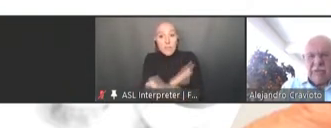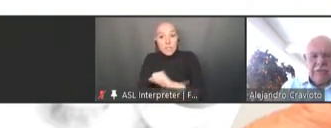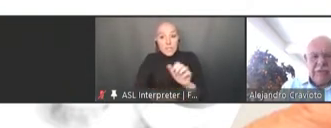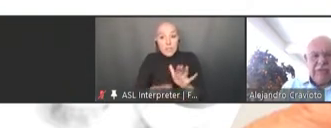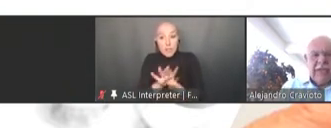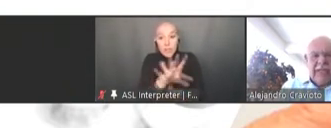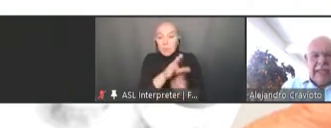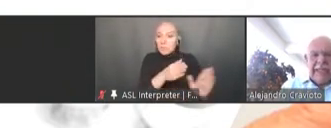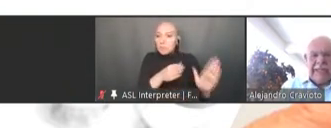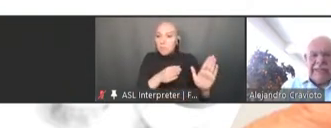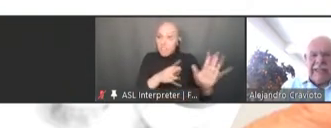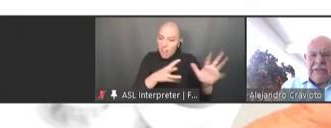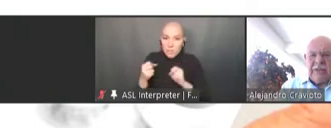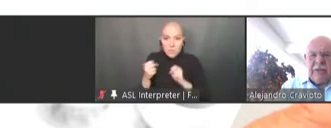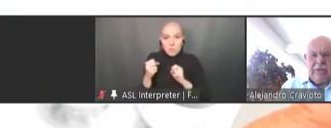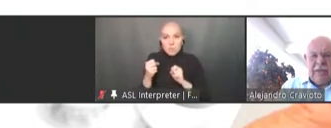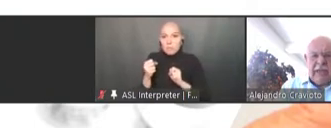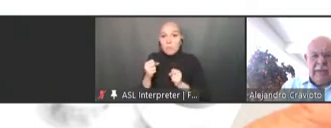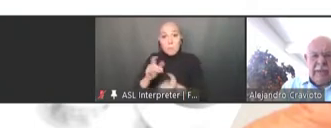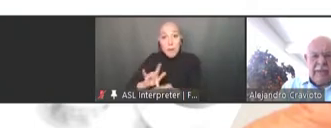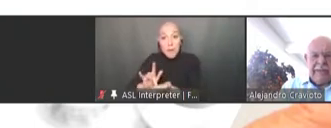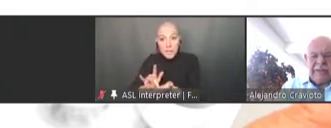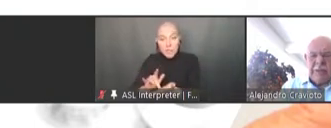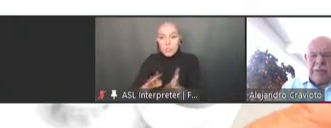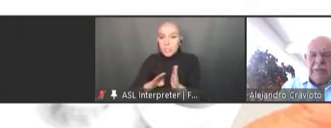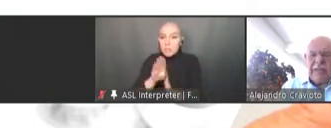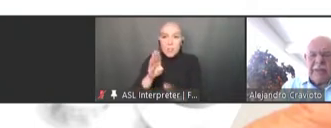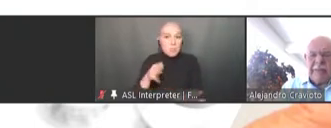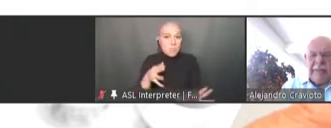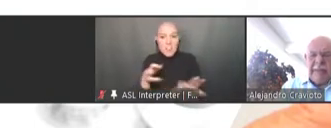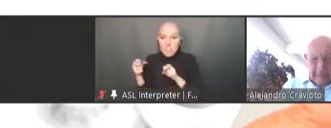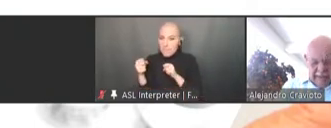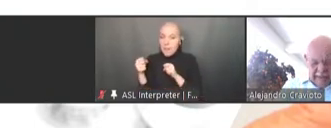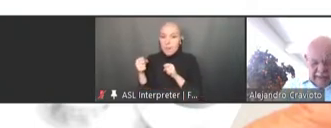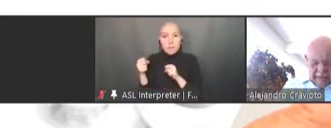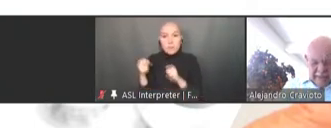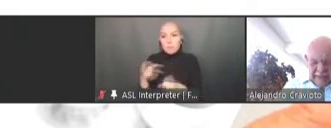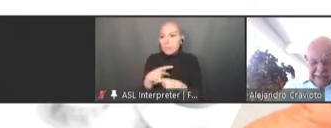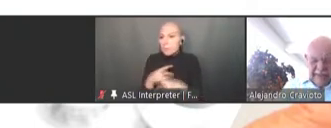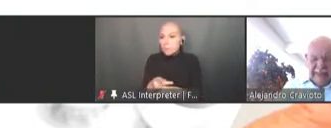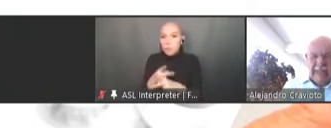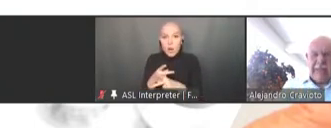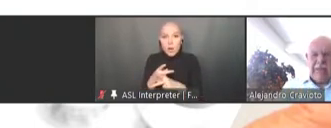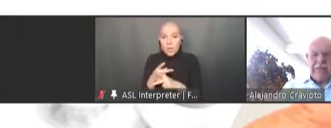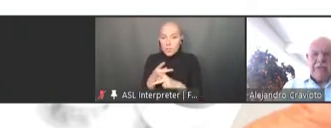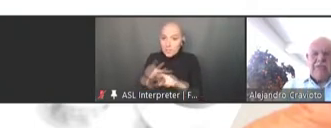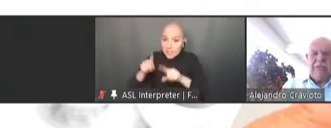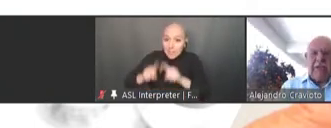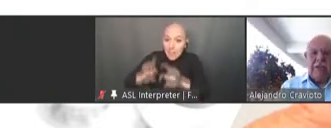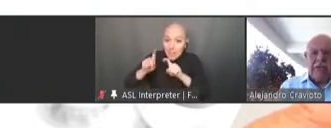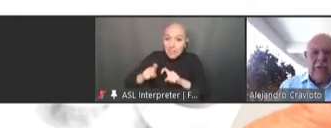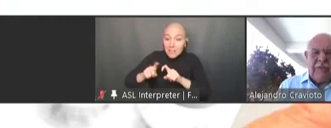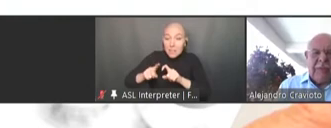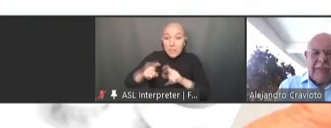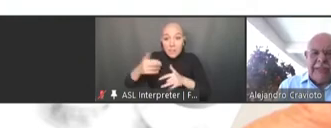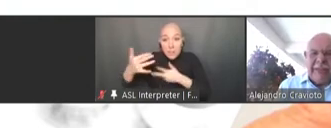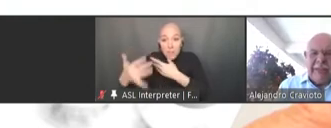also, in the sense of how this products can be tested and used for the control of the pandemic.